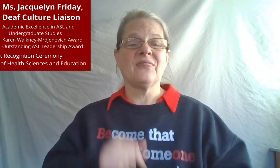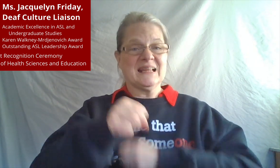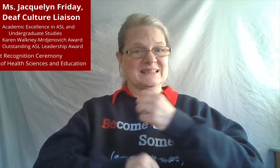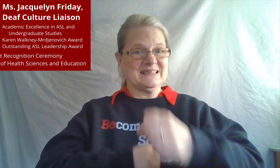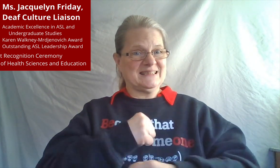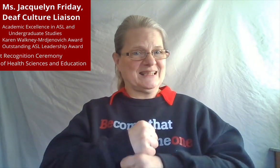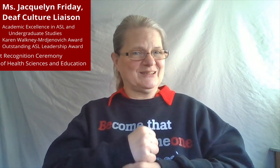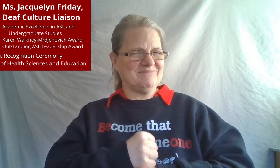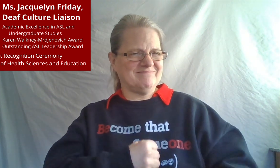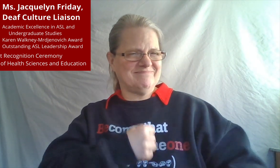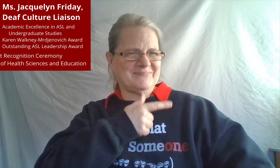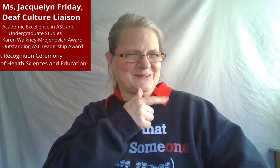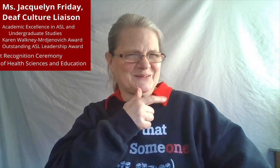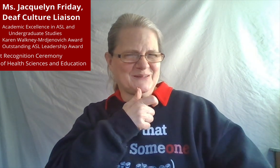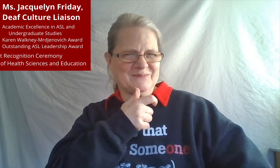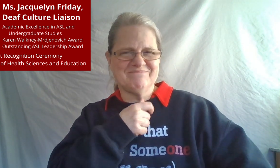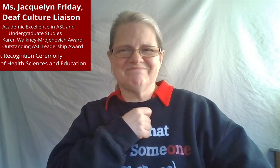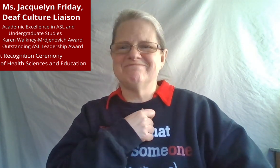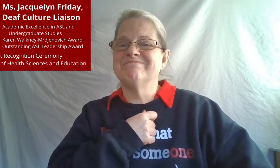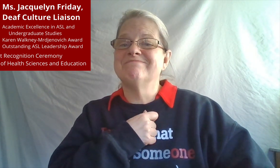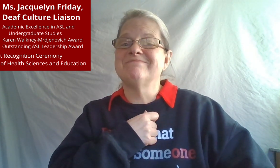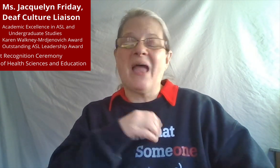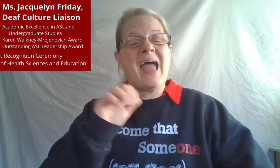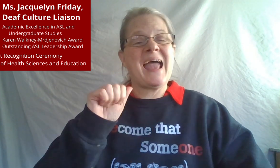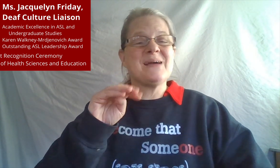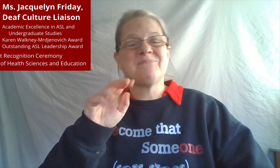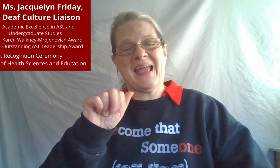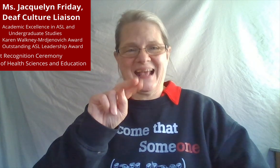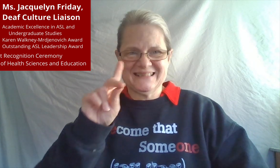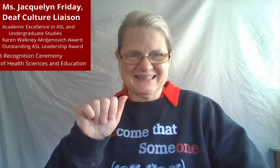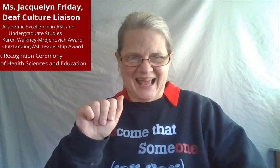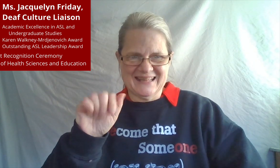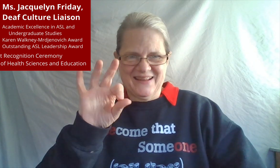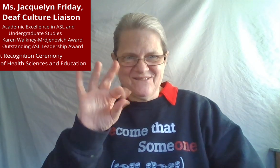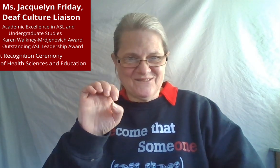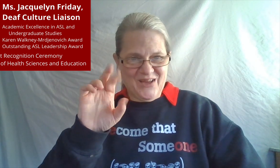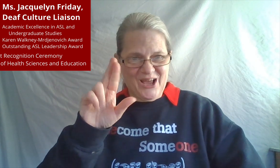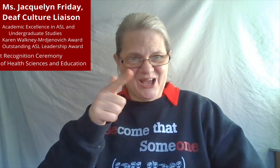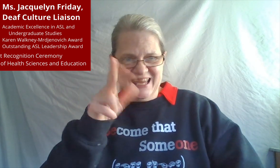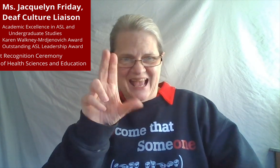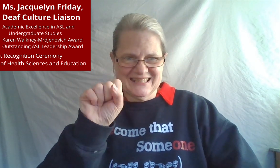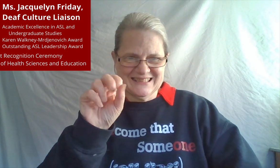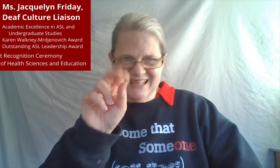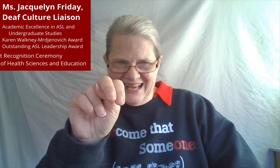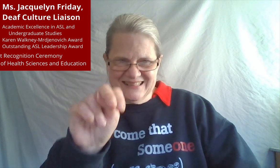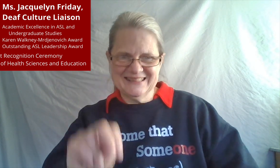This year's winner is Amanda Ferguson!